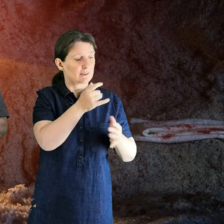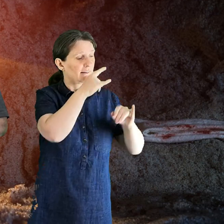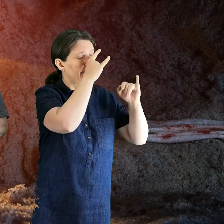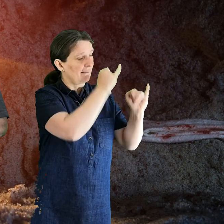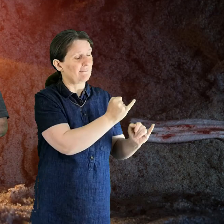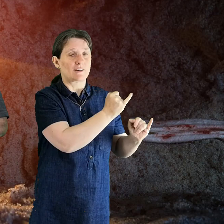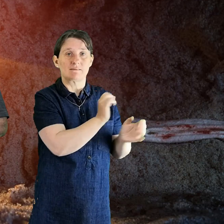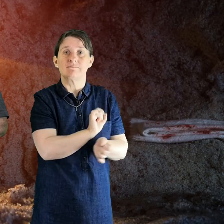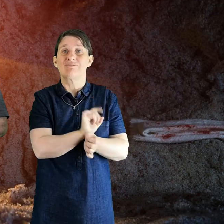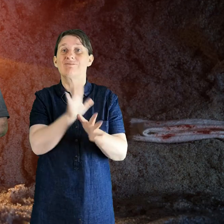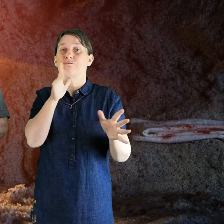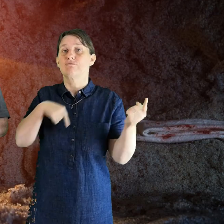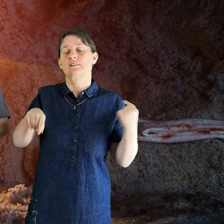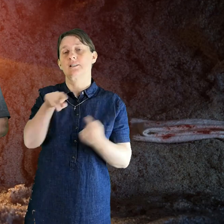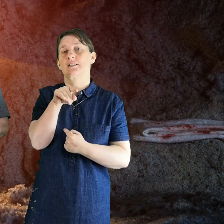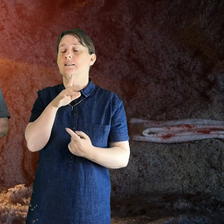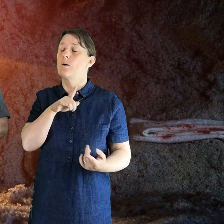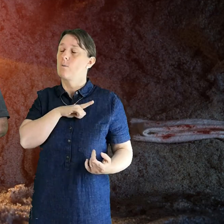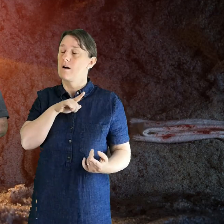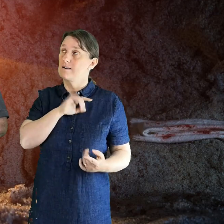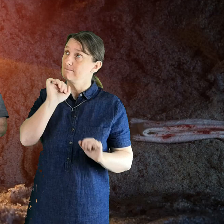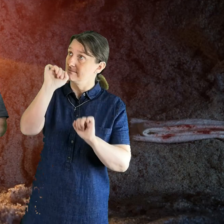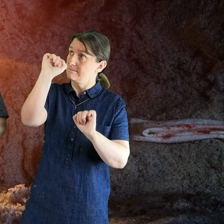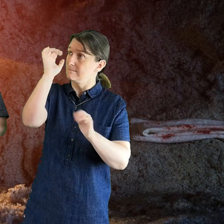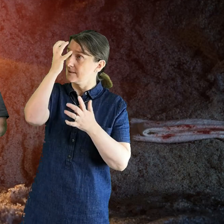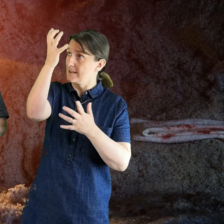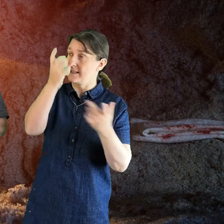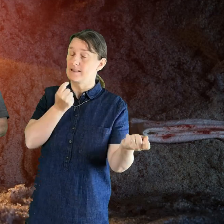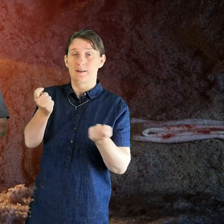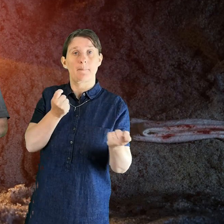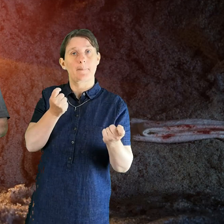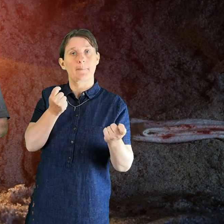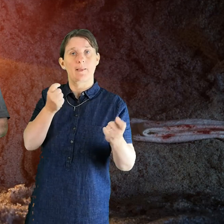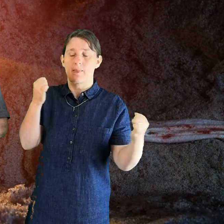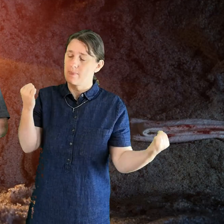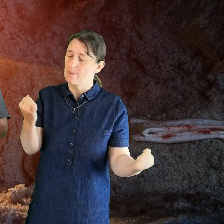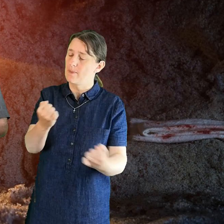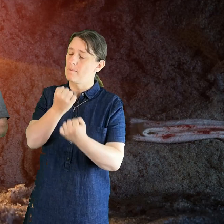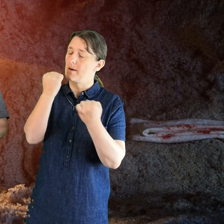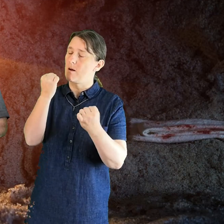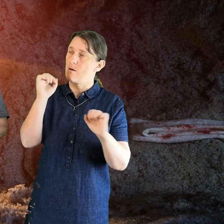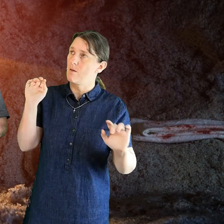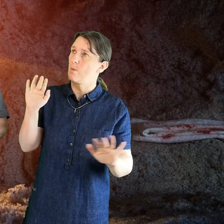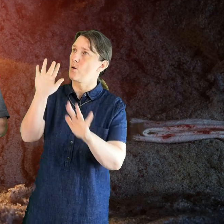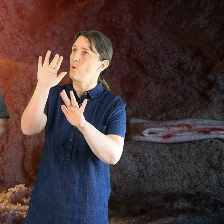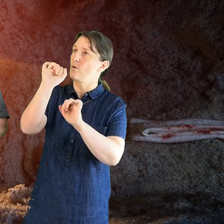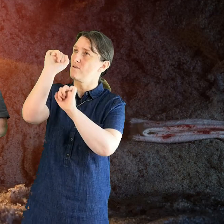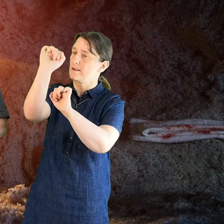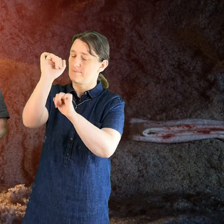for thine is the Kingdom the power and the glory for ever and ever